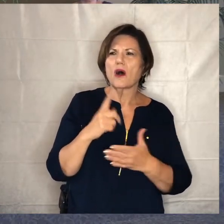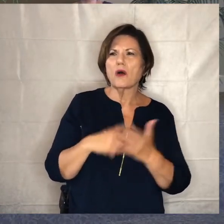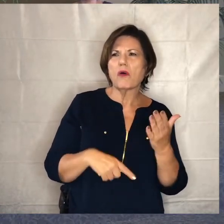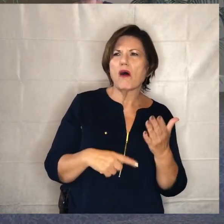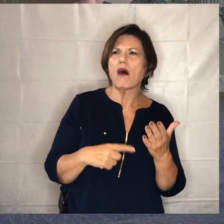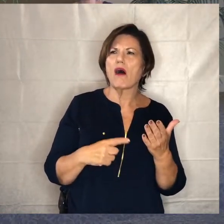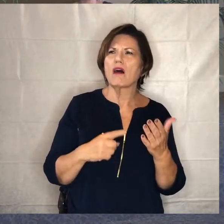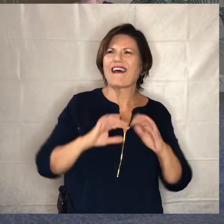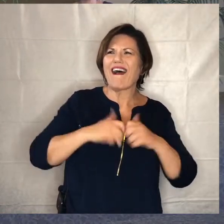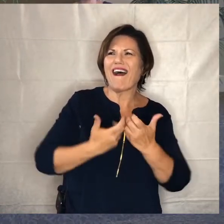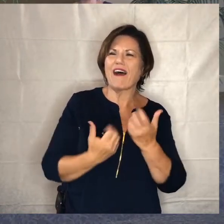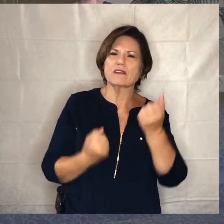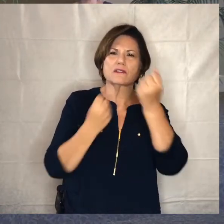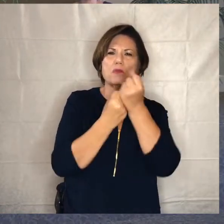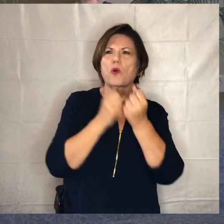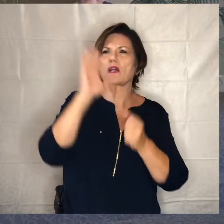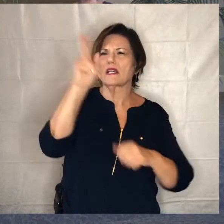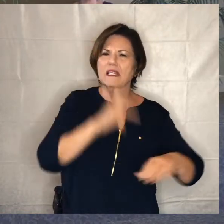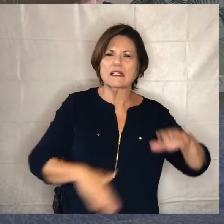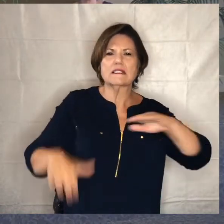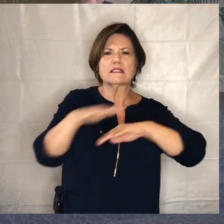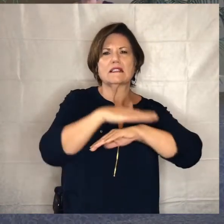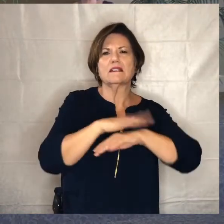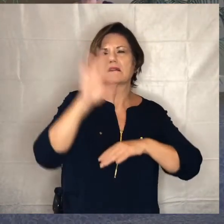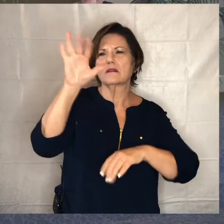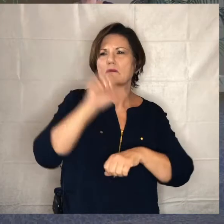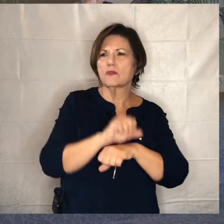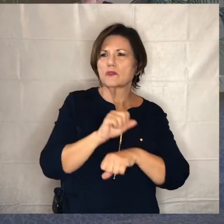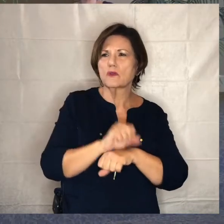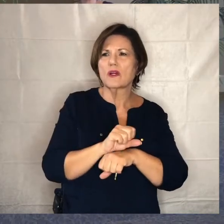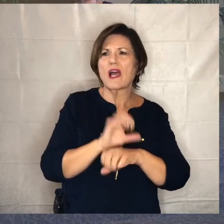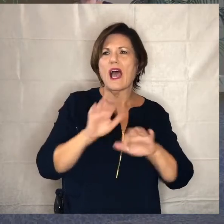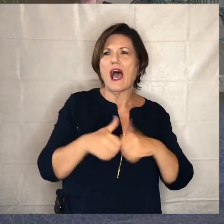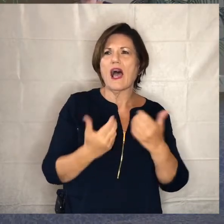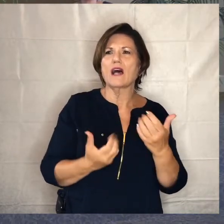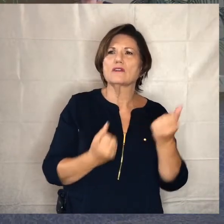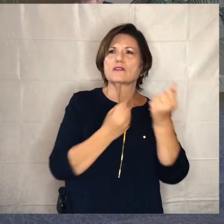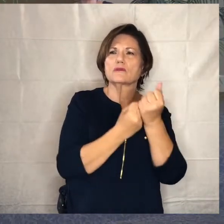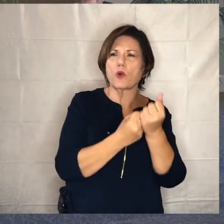how that translates to supporting the church in its mission